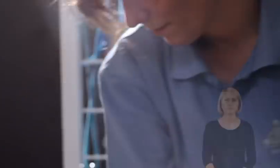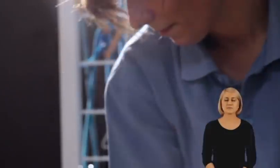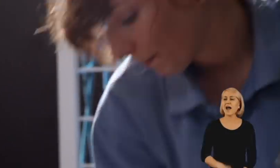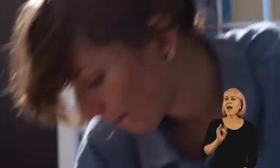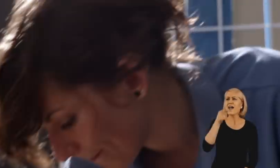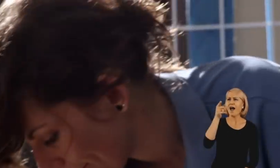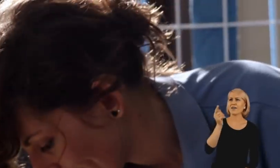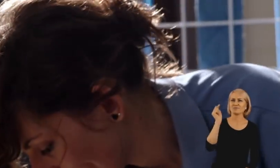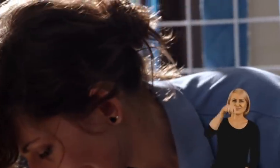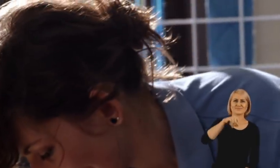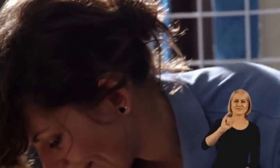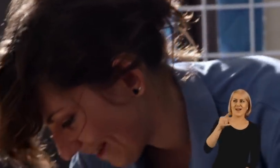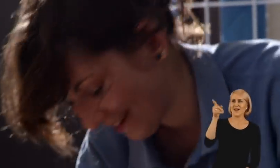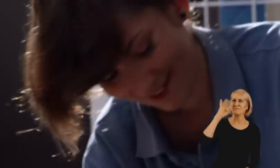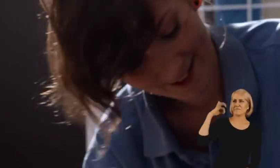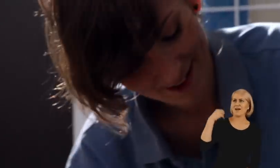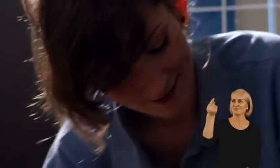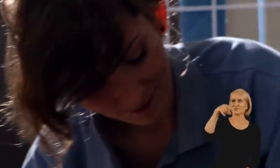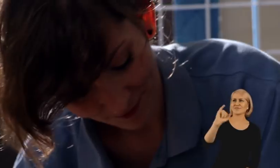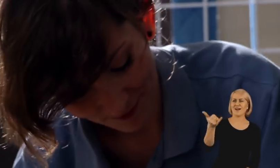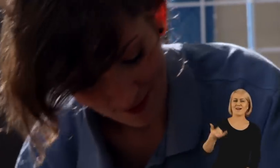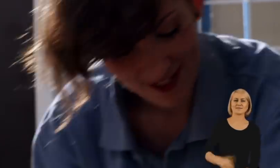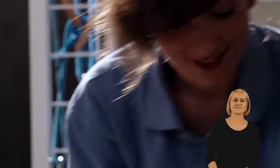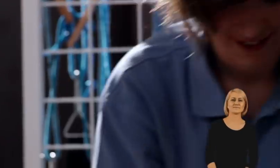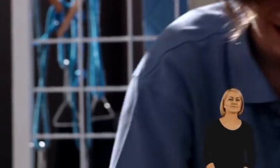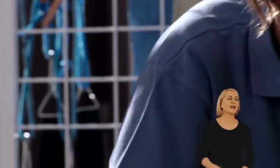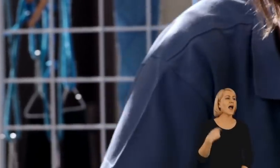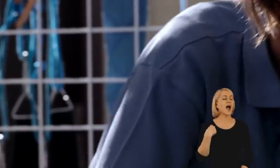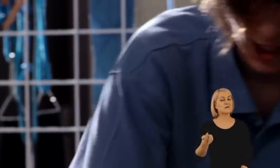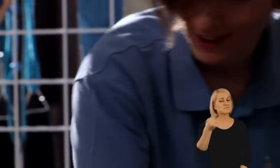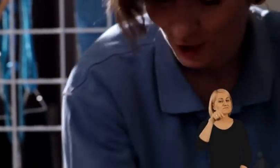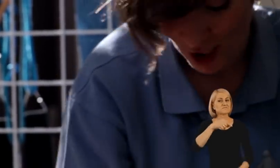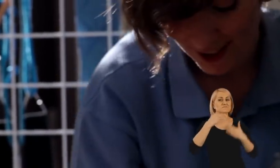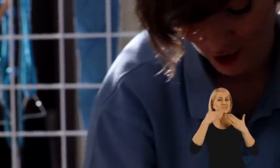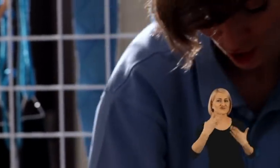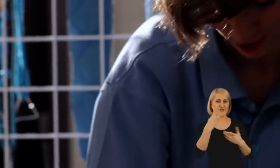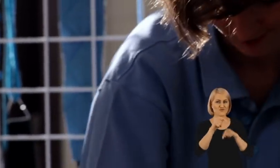How did you get here? Thanks to the Four Steps project.